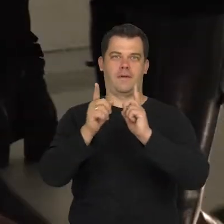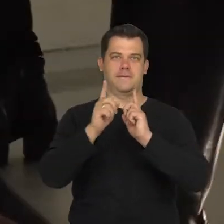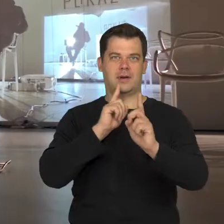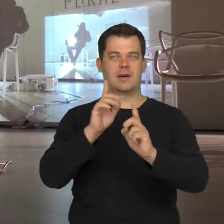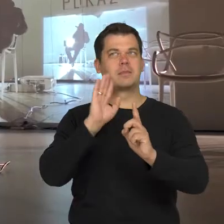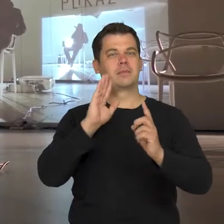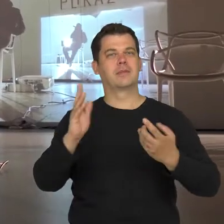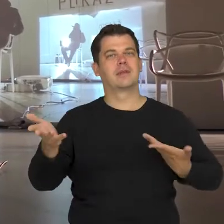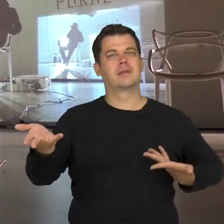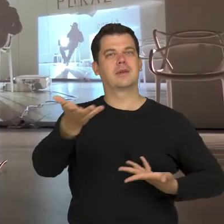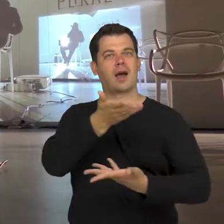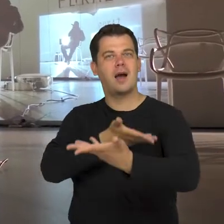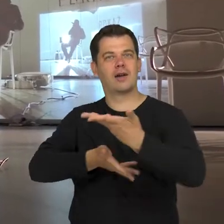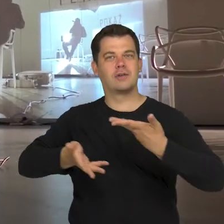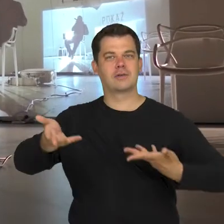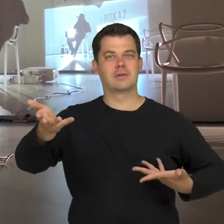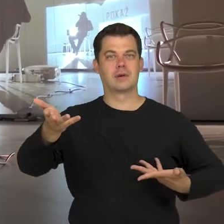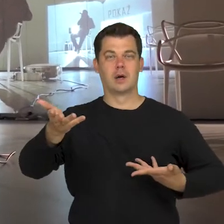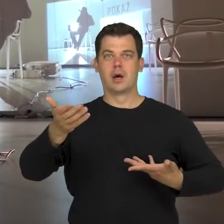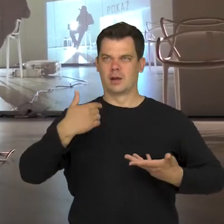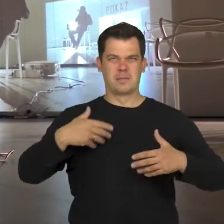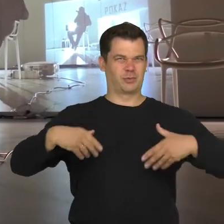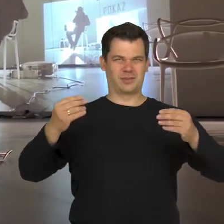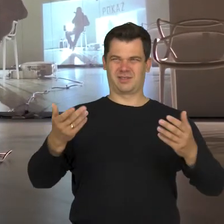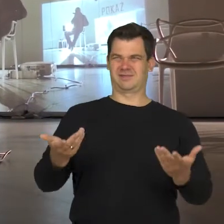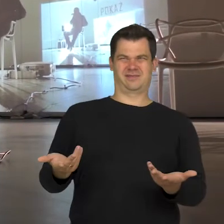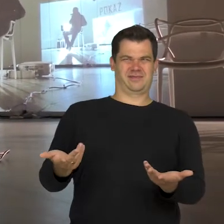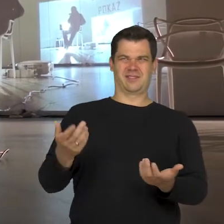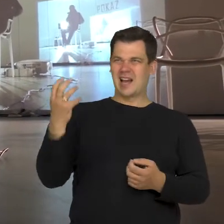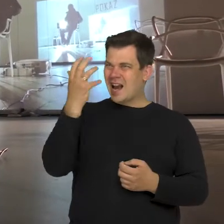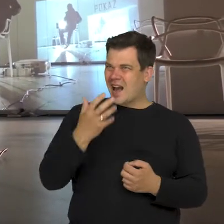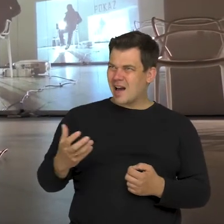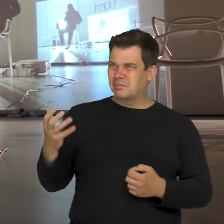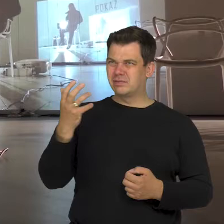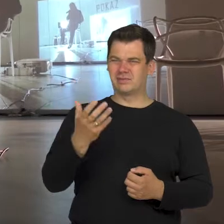At first, I was appalled that staring may be an element of a dialogue.